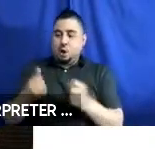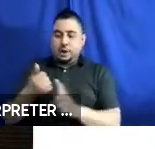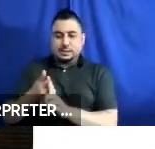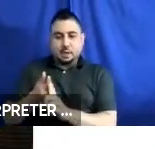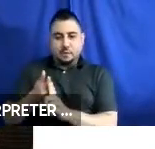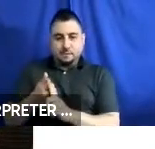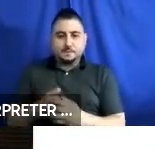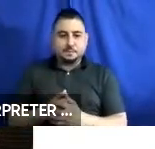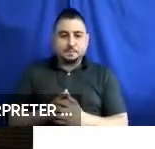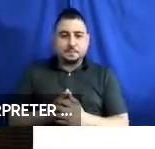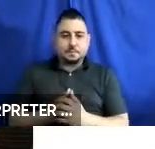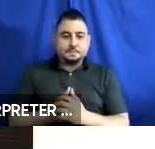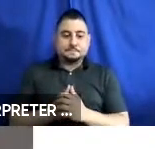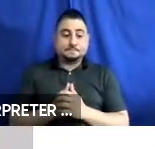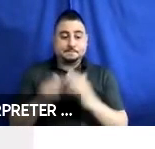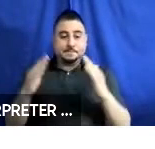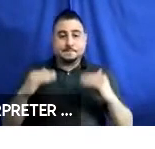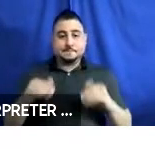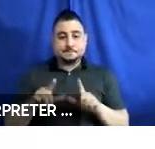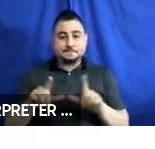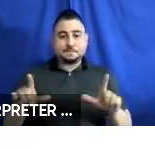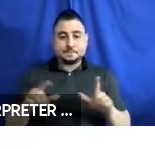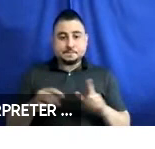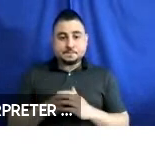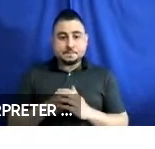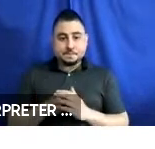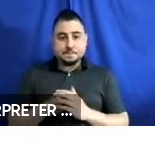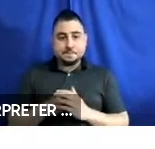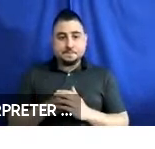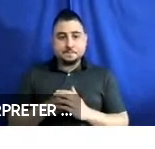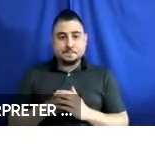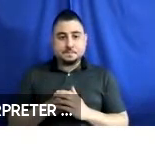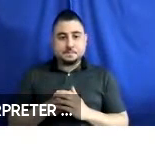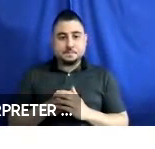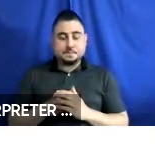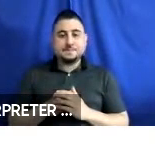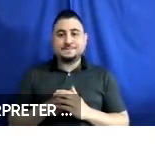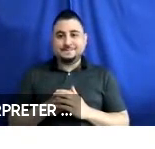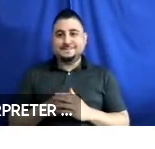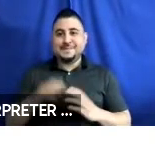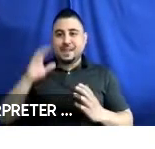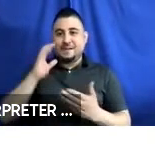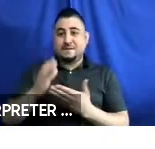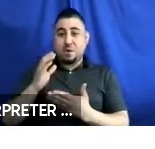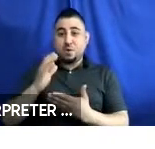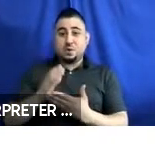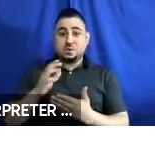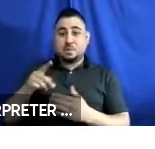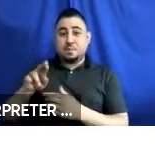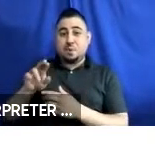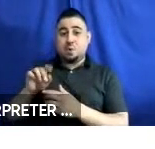Next slide. So, these are photos of the prototype compatible